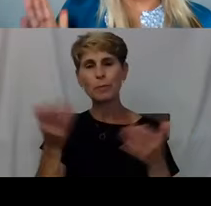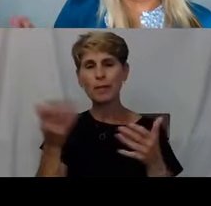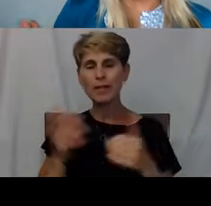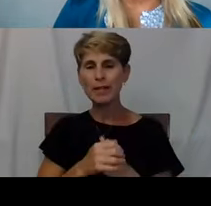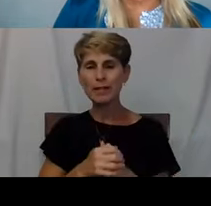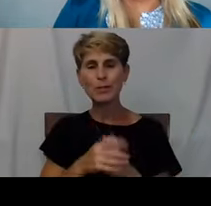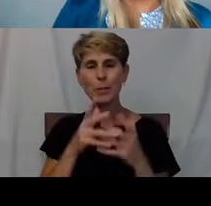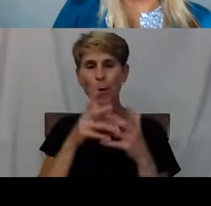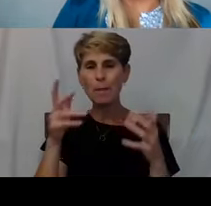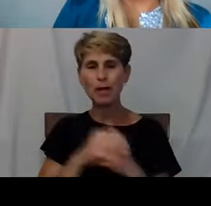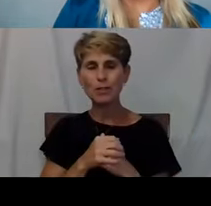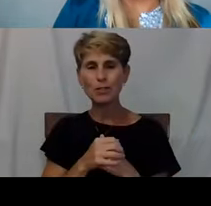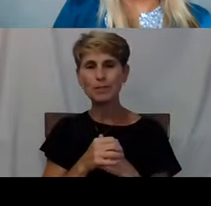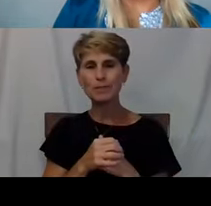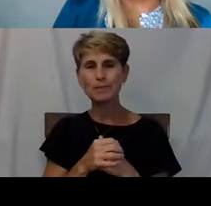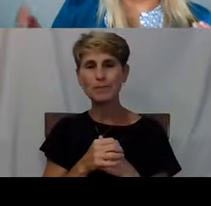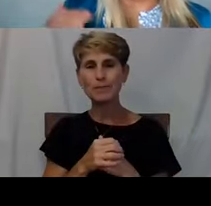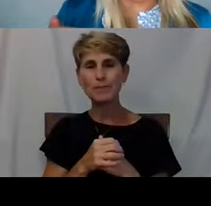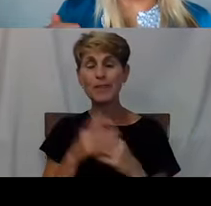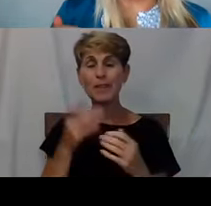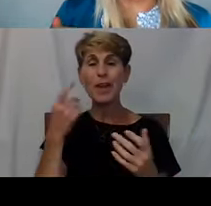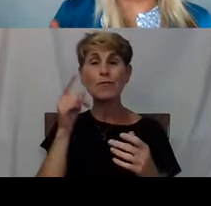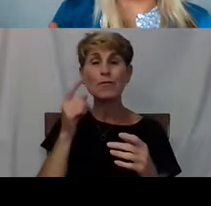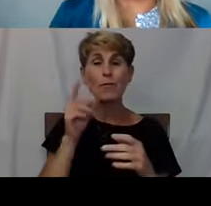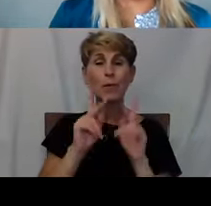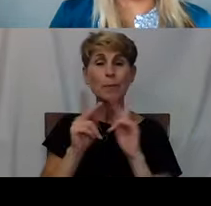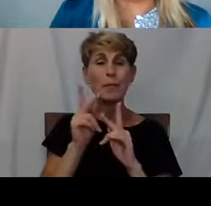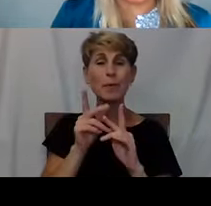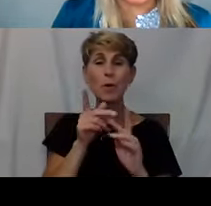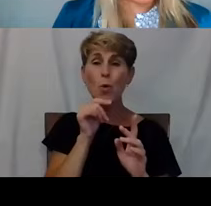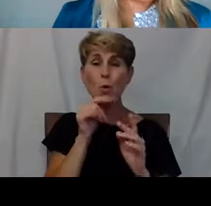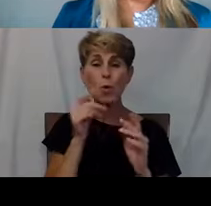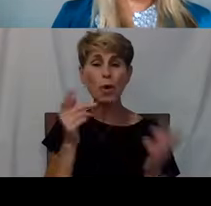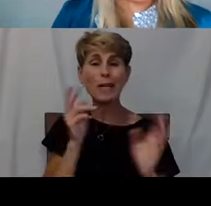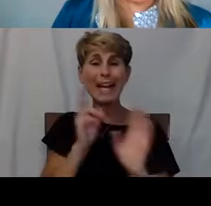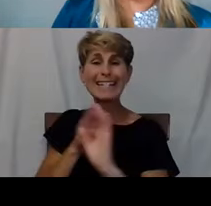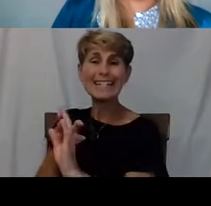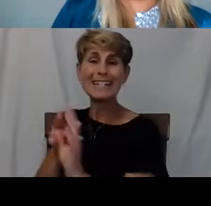For our attendees, we will take all of the questions that came in give us a little time